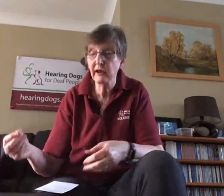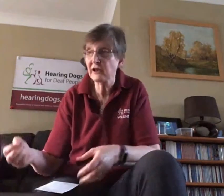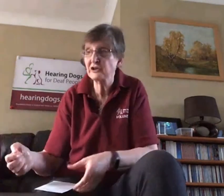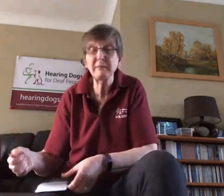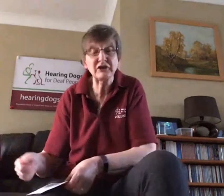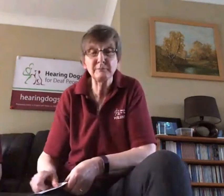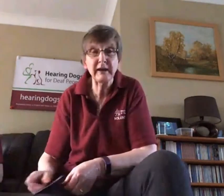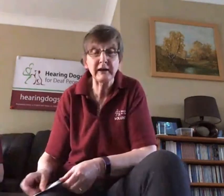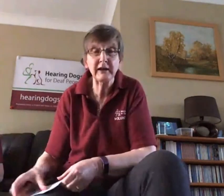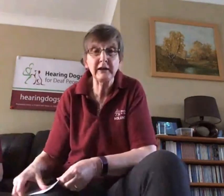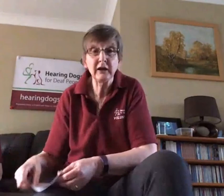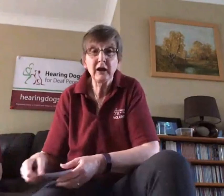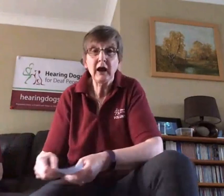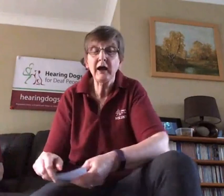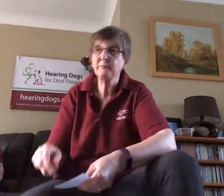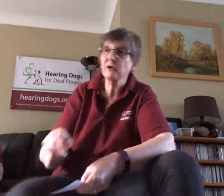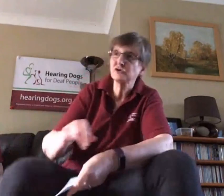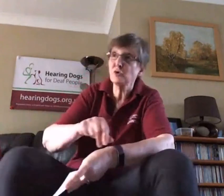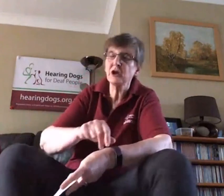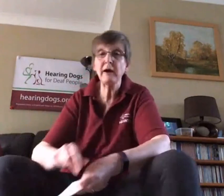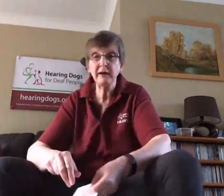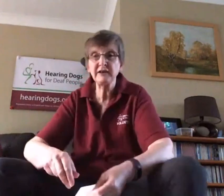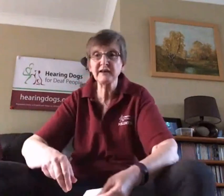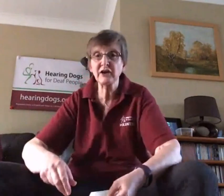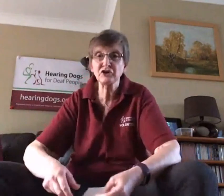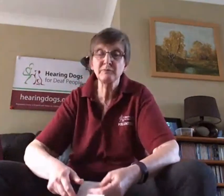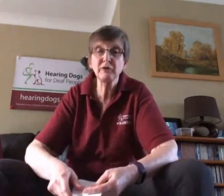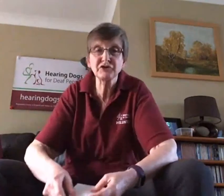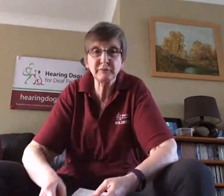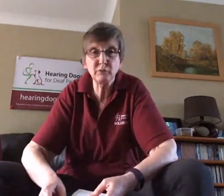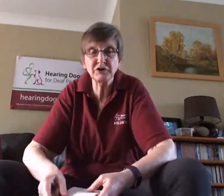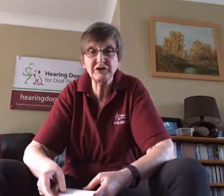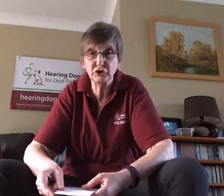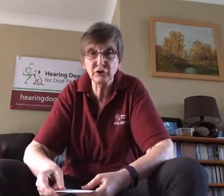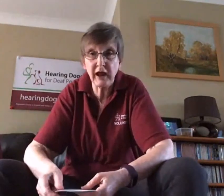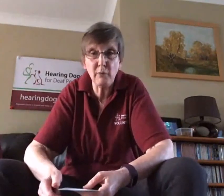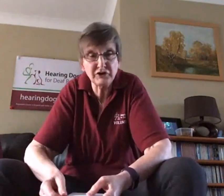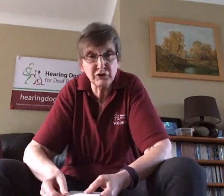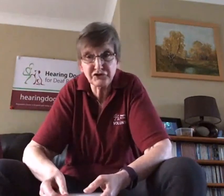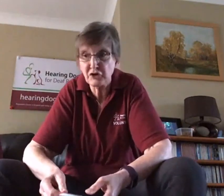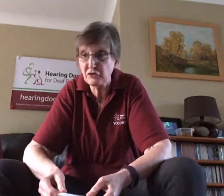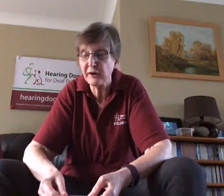matching Bentley; talking about his attributes, what he's good at, what he's not so good at,